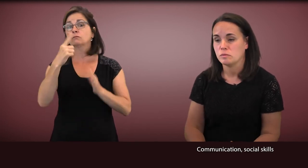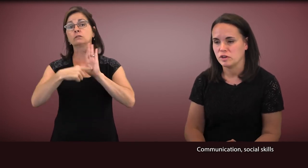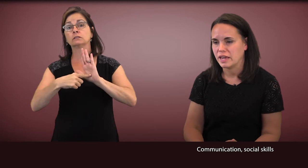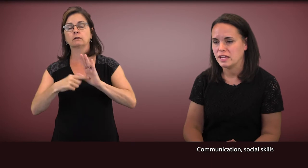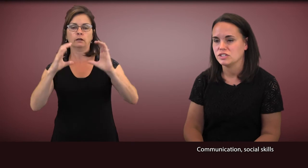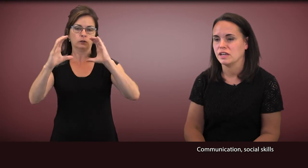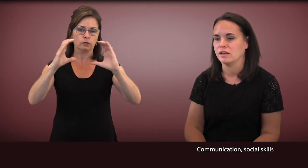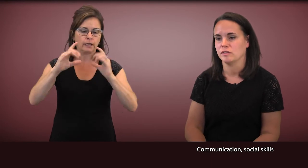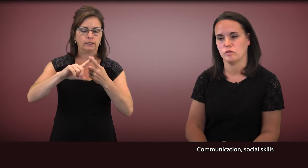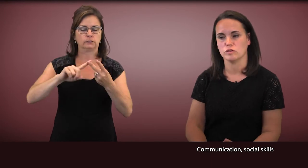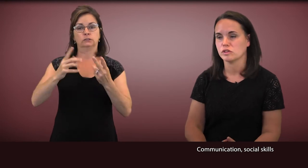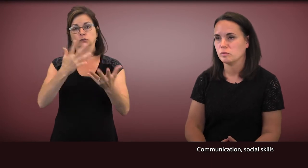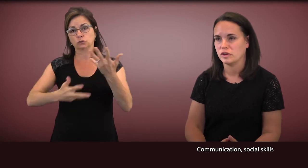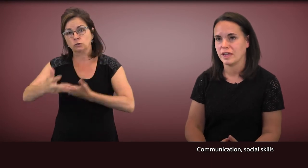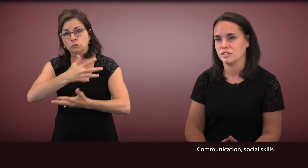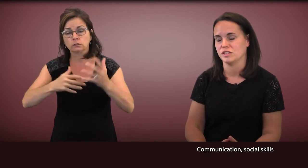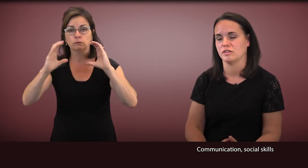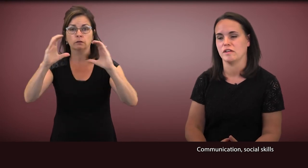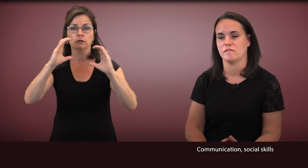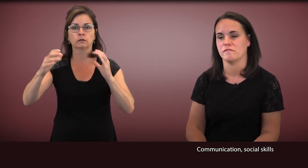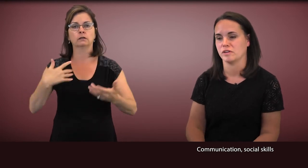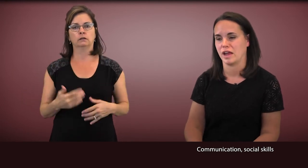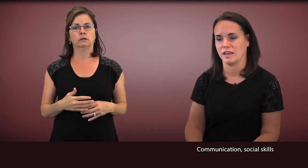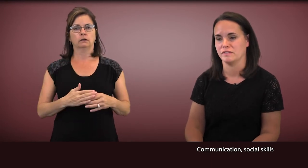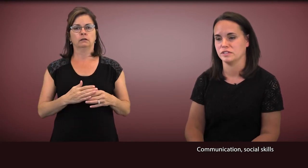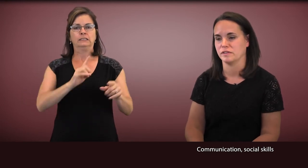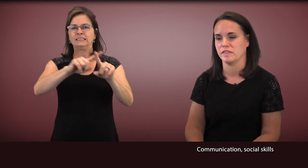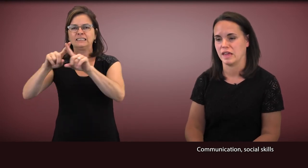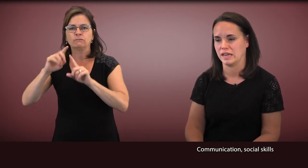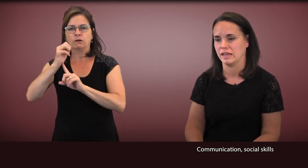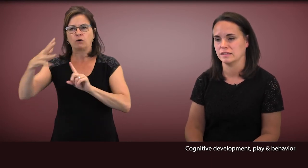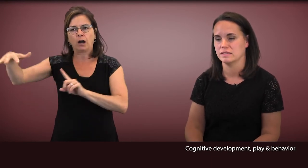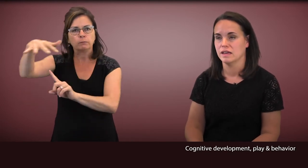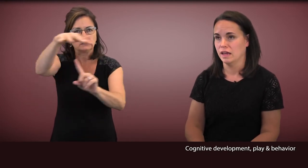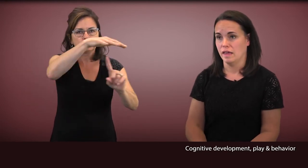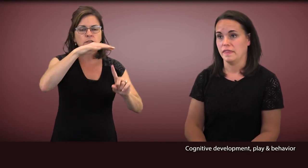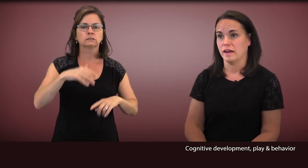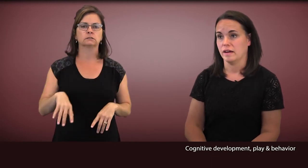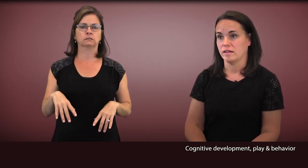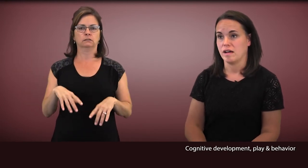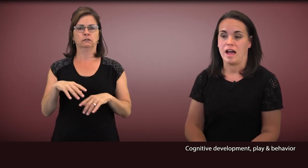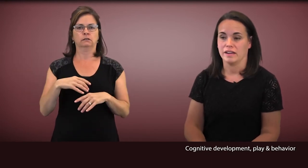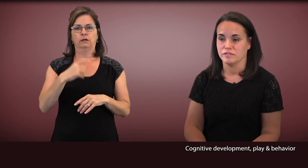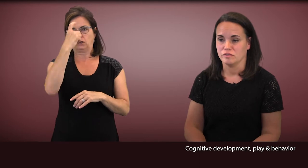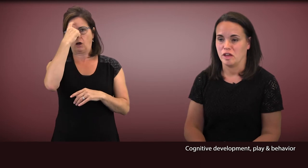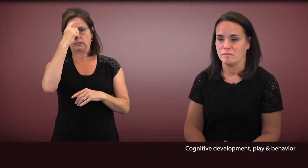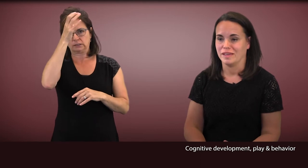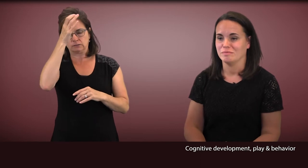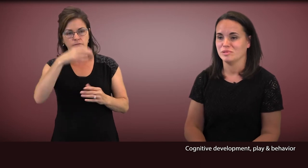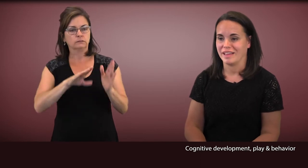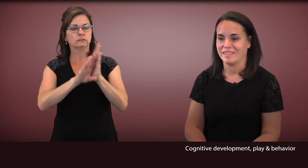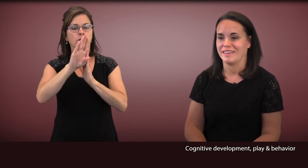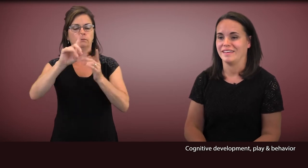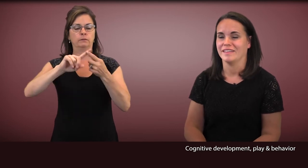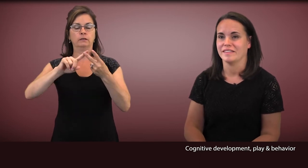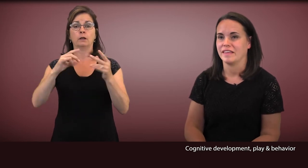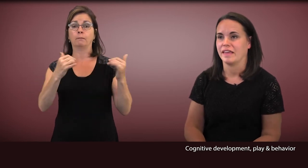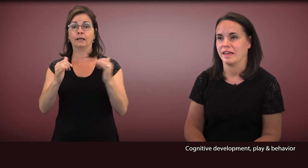communication, social communication across a variety of different settings. There are cognitive development, play skills,